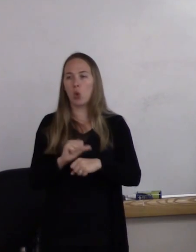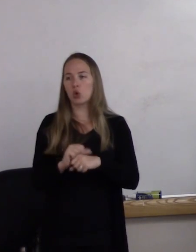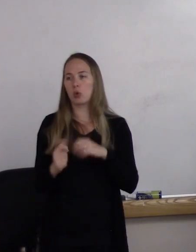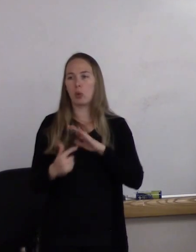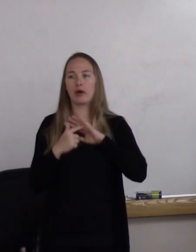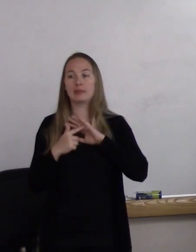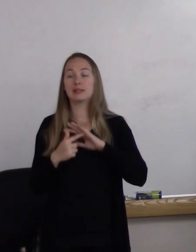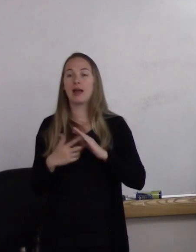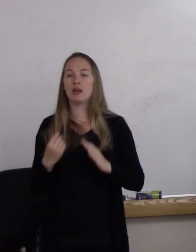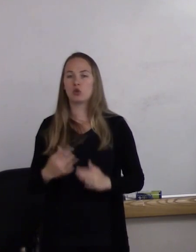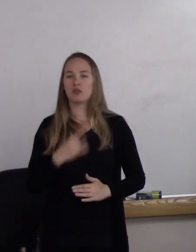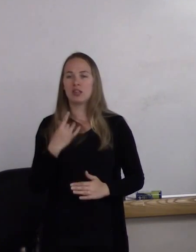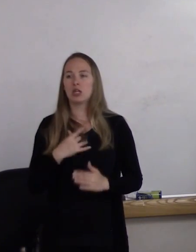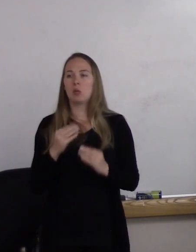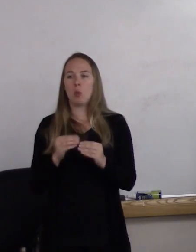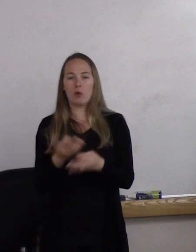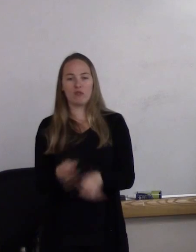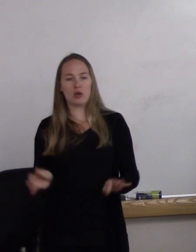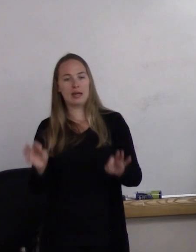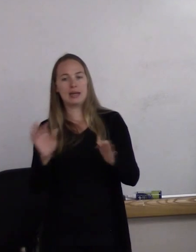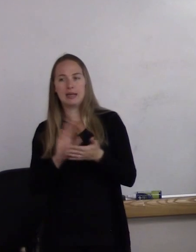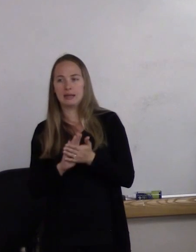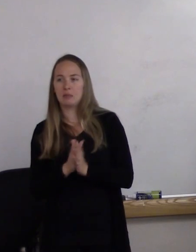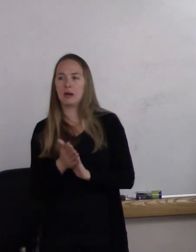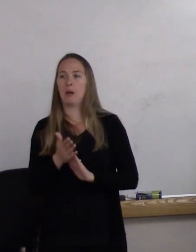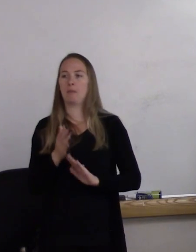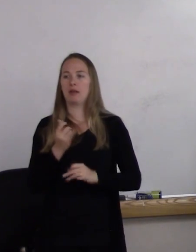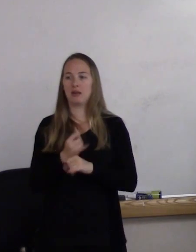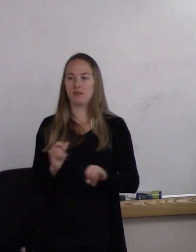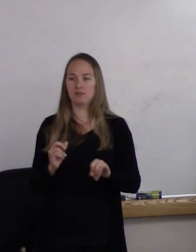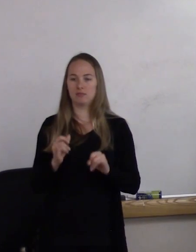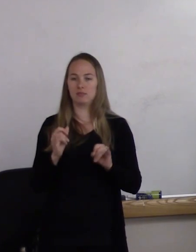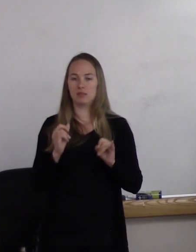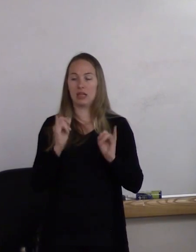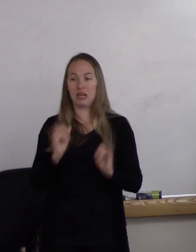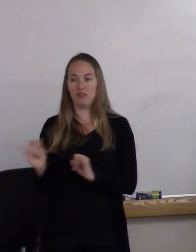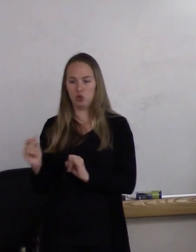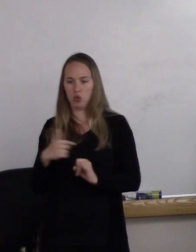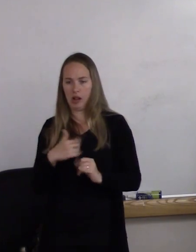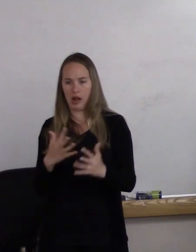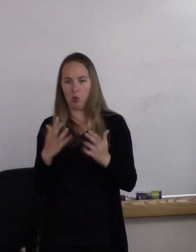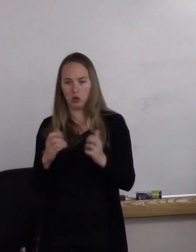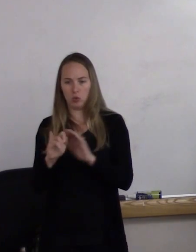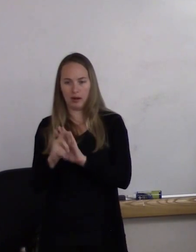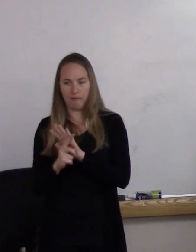and you feel more free to be the individual who you identify as.